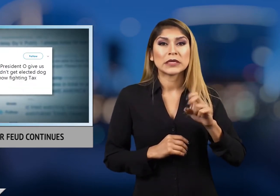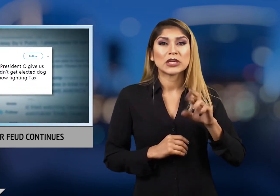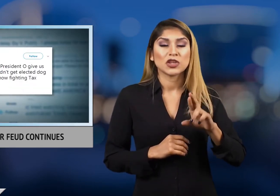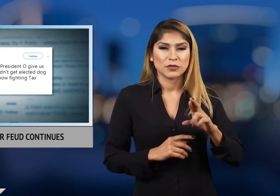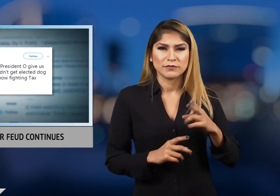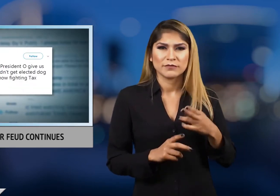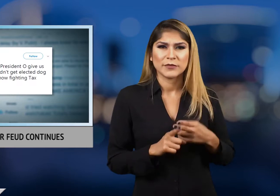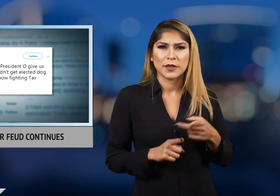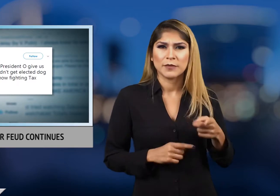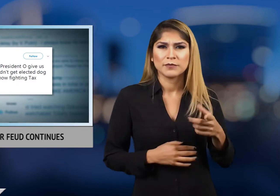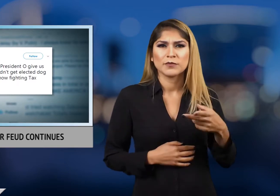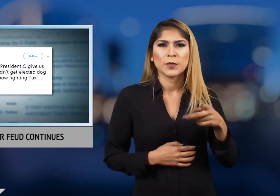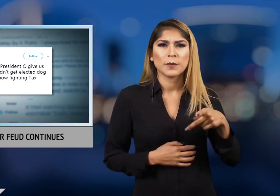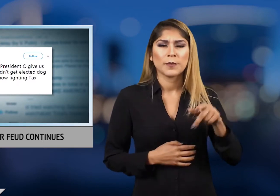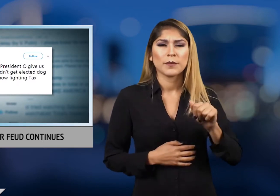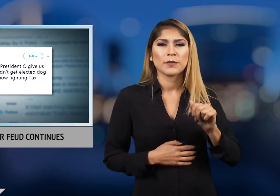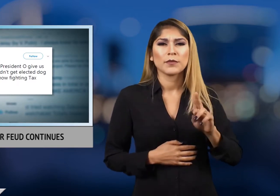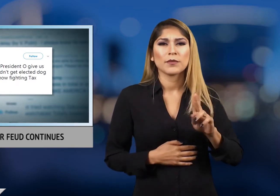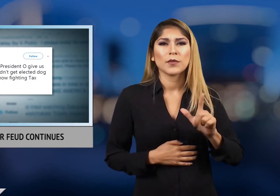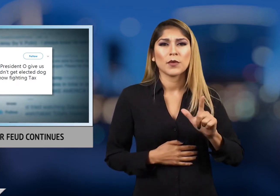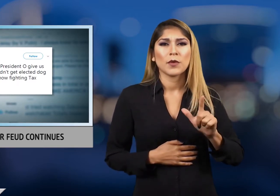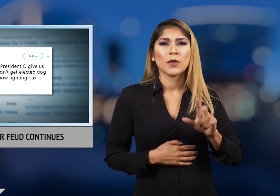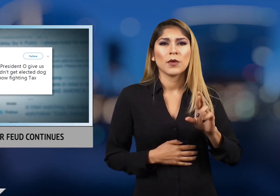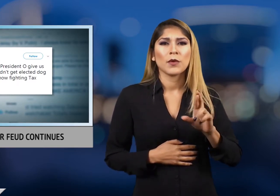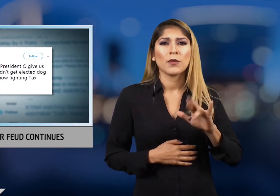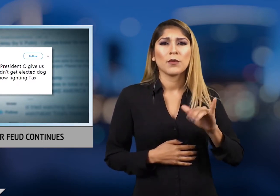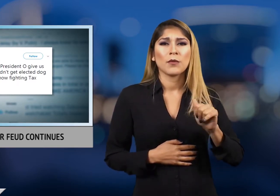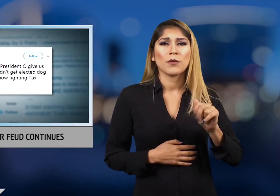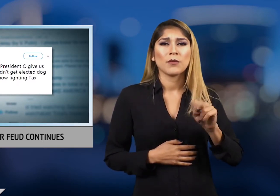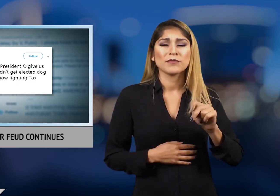Paul Ryan told both men to